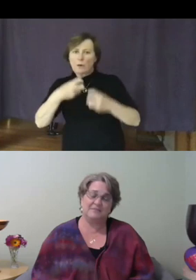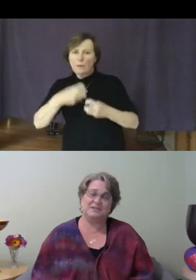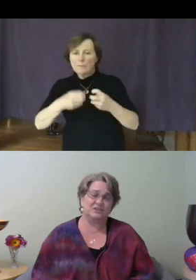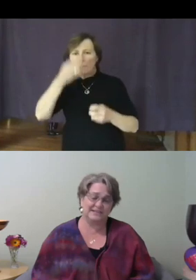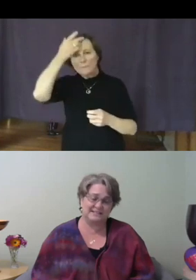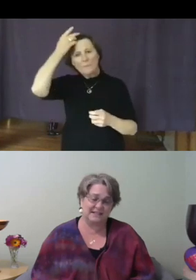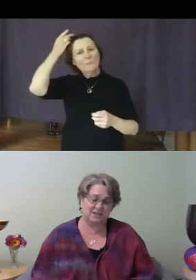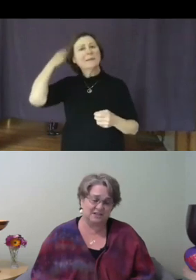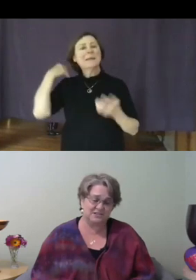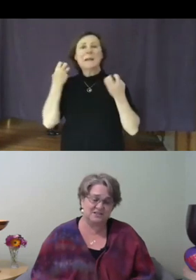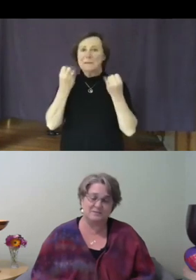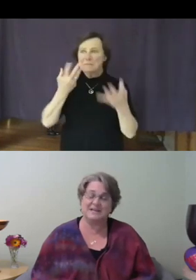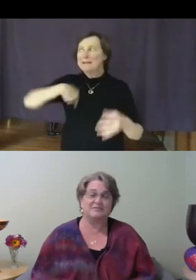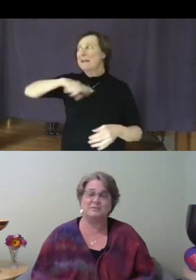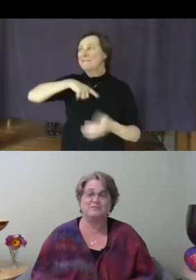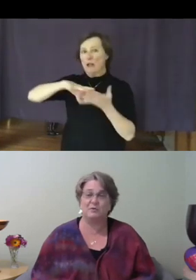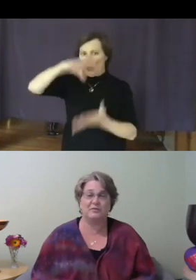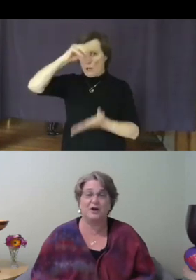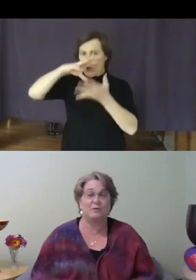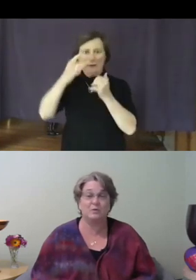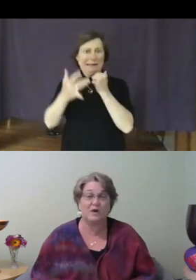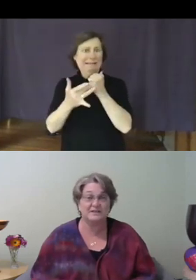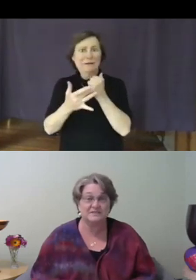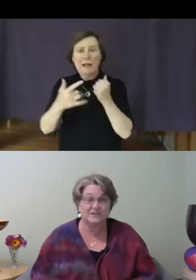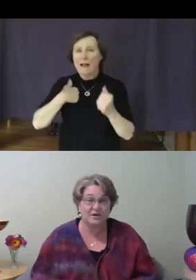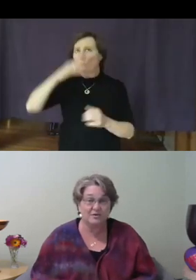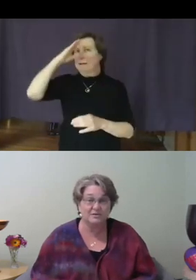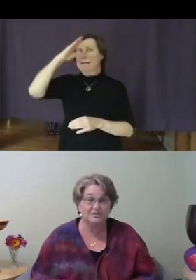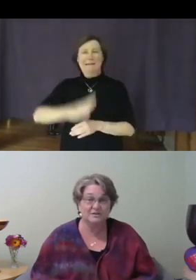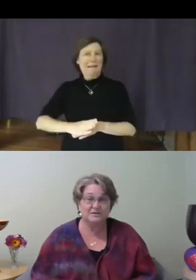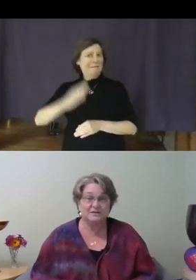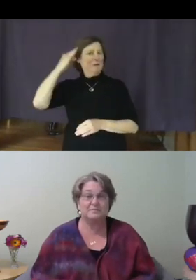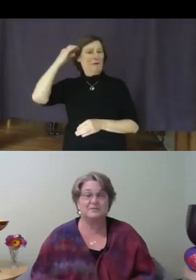been learning technologies we never before thought we wanted to know. But the